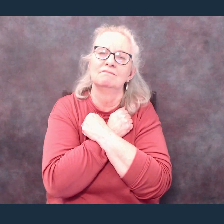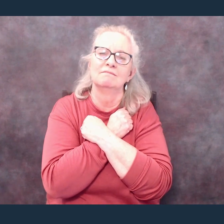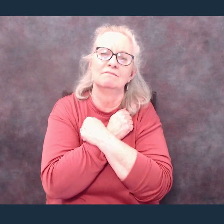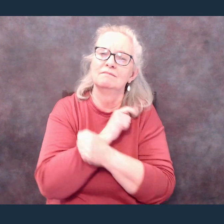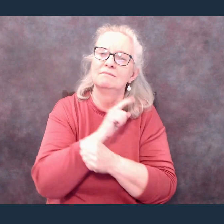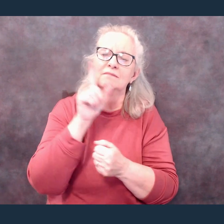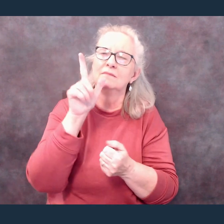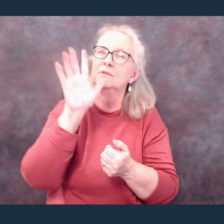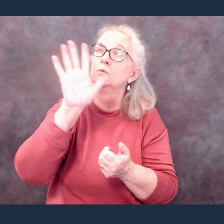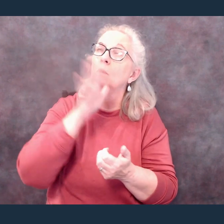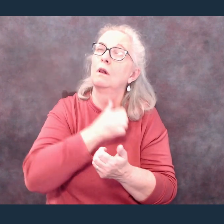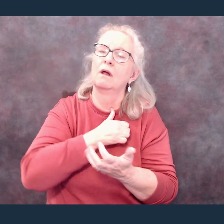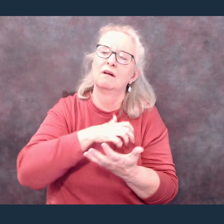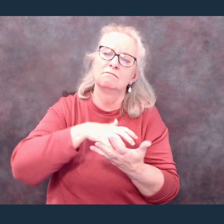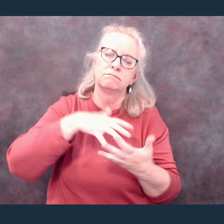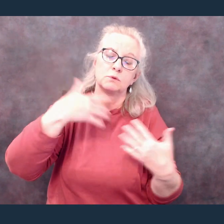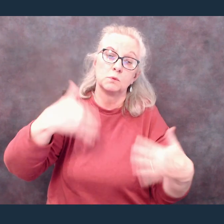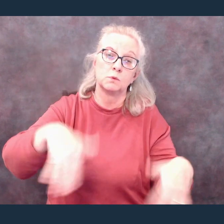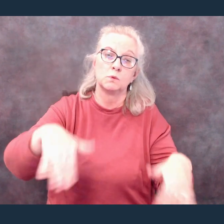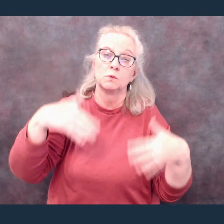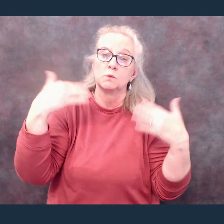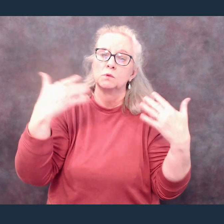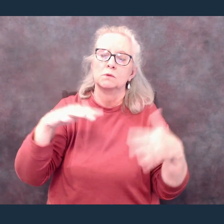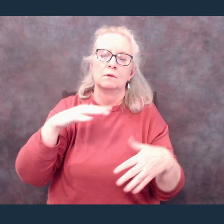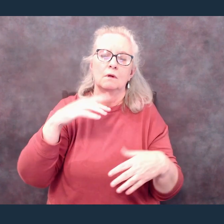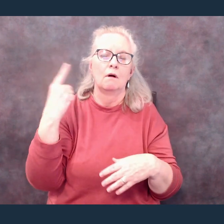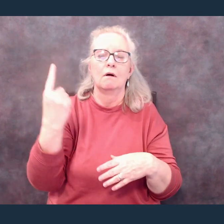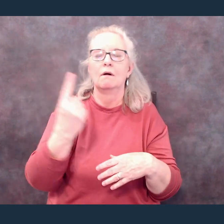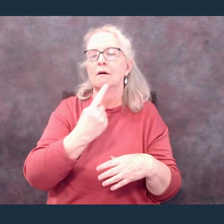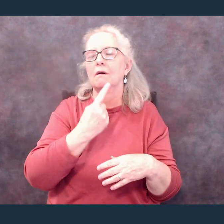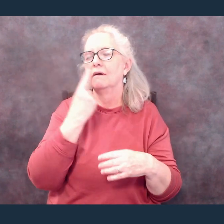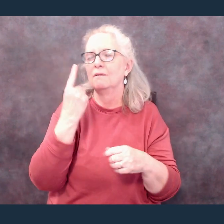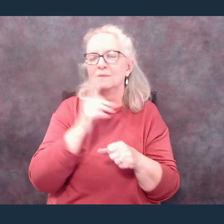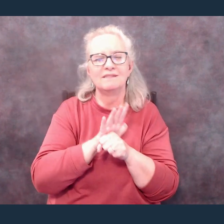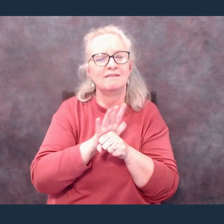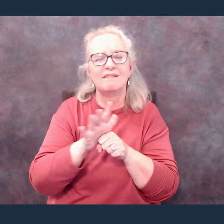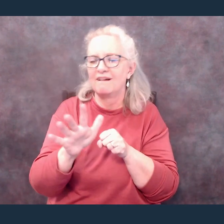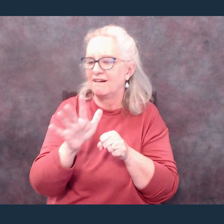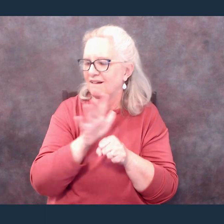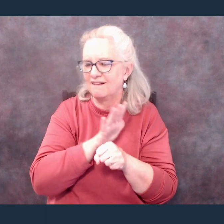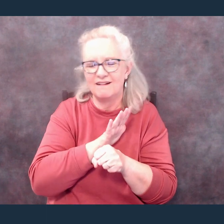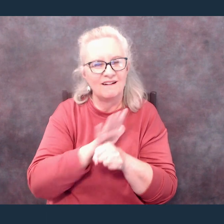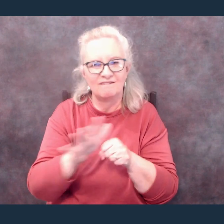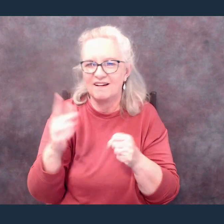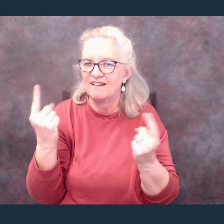The riches of Your love Will always be enough